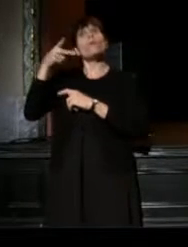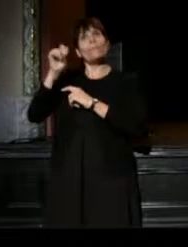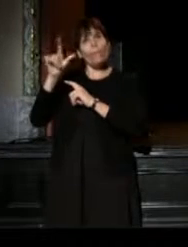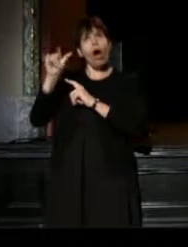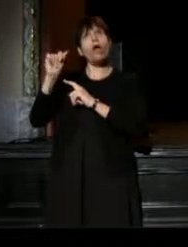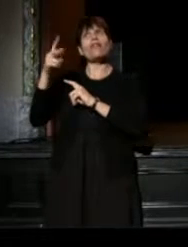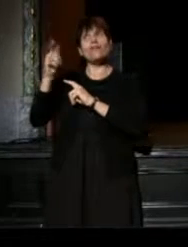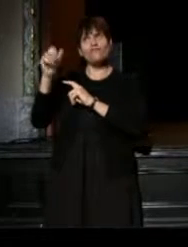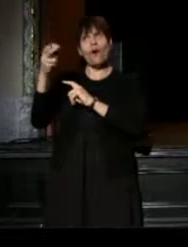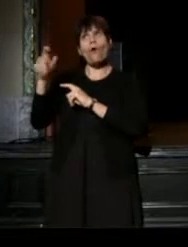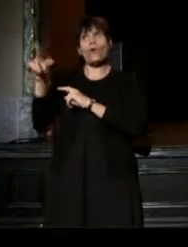That was great.